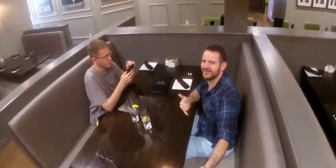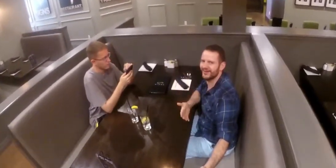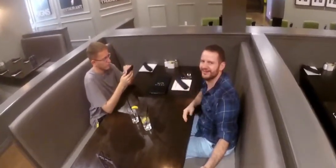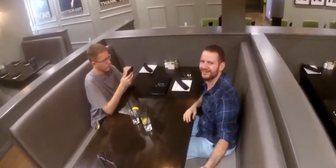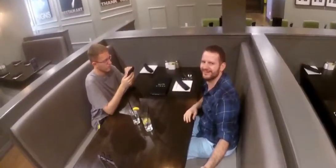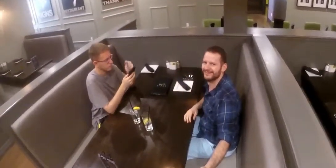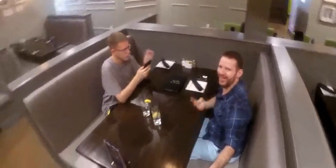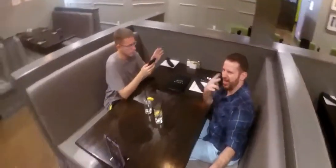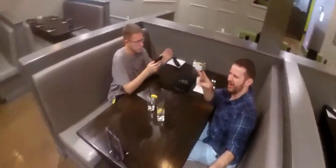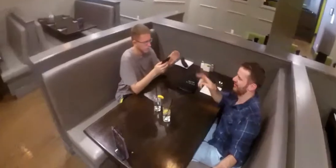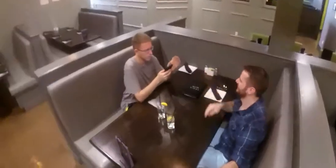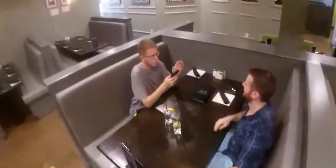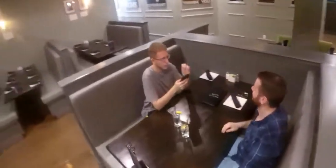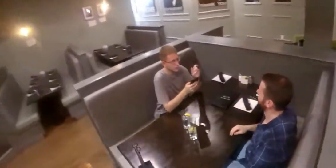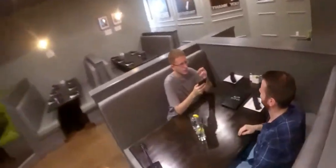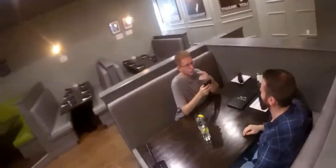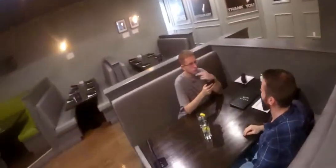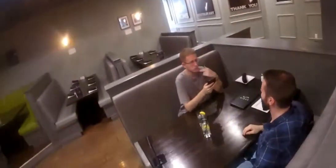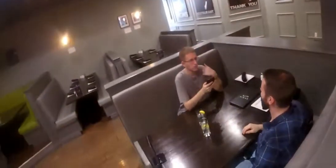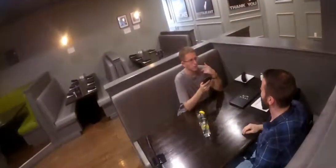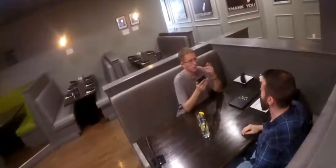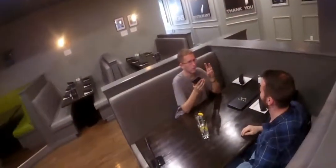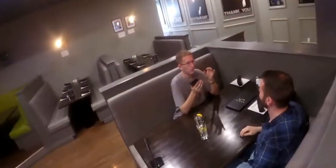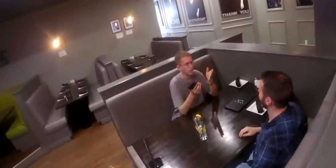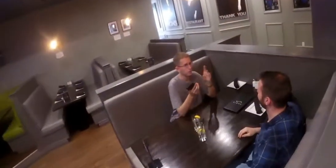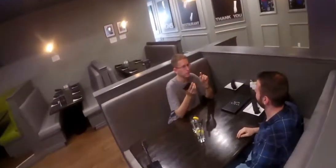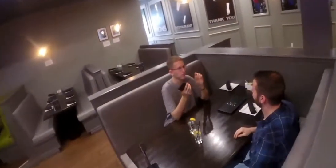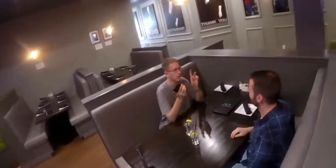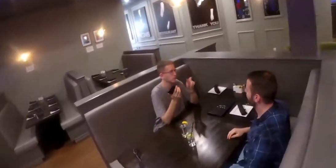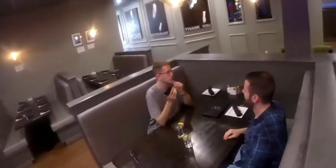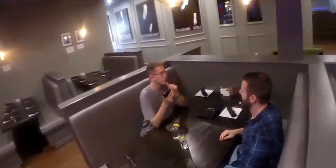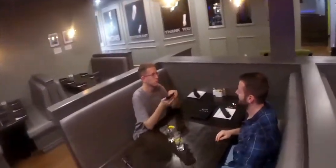Hey, the restaurant has a Wi-Fi. We need to ask for the password.